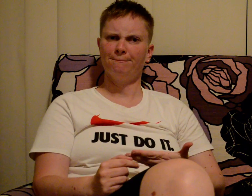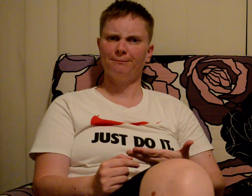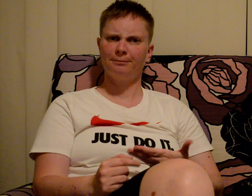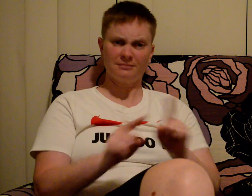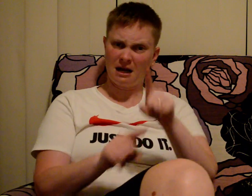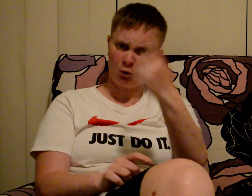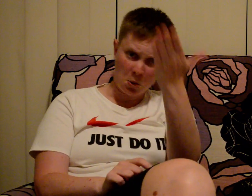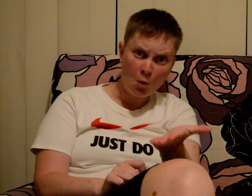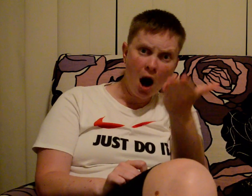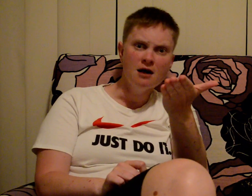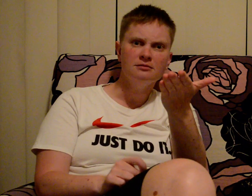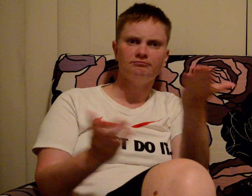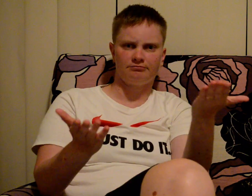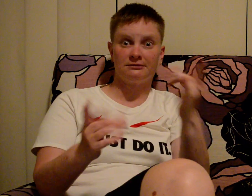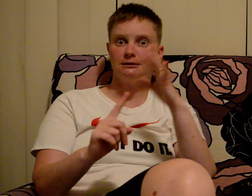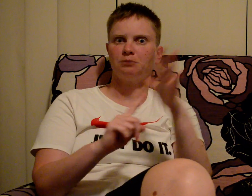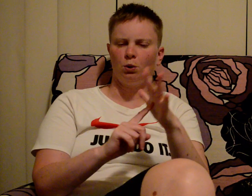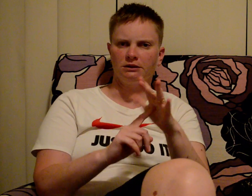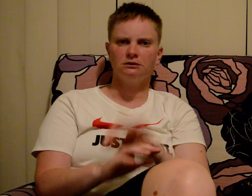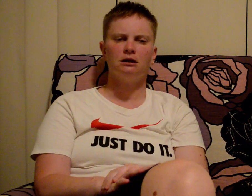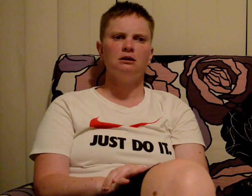Same goes for who you are, that is important.